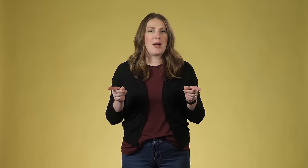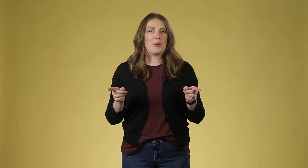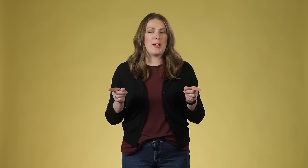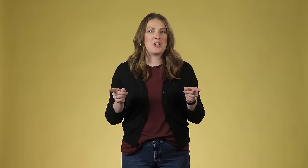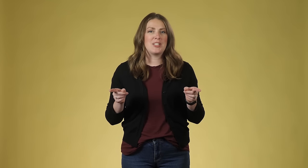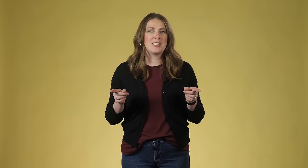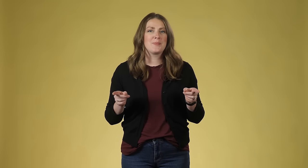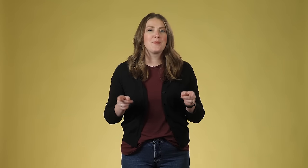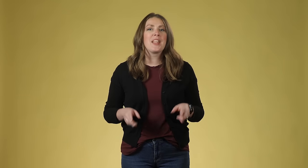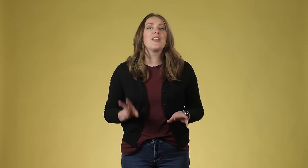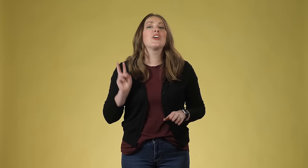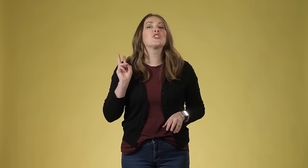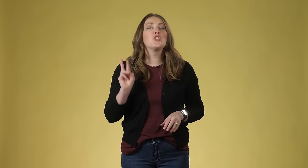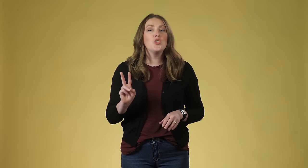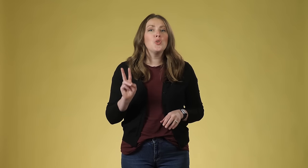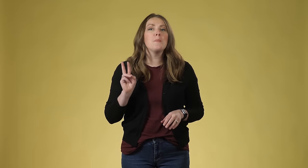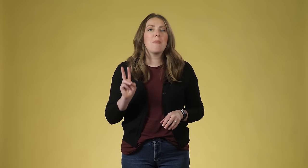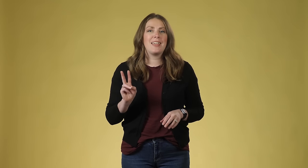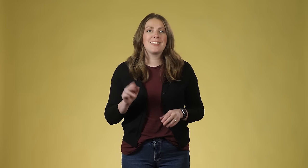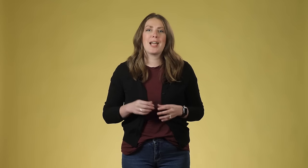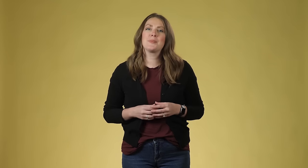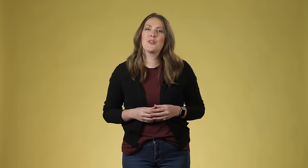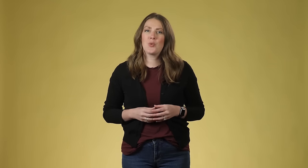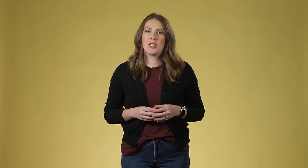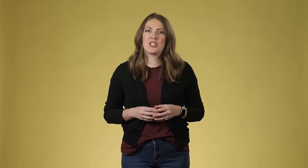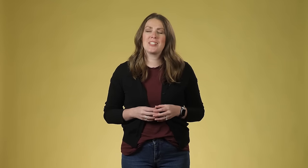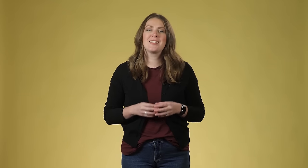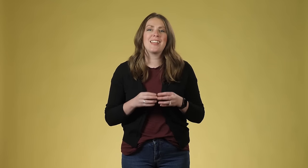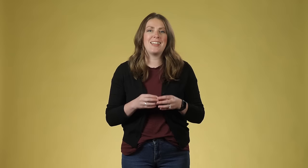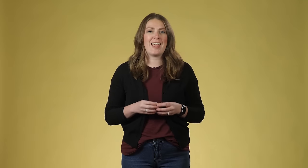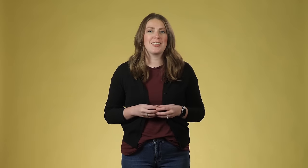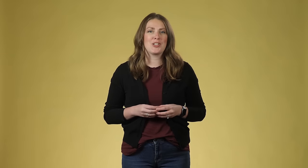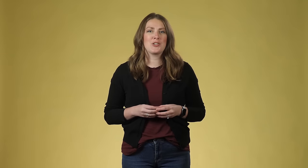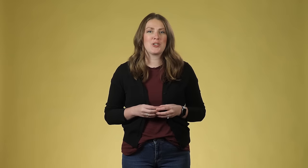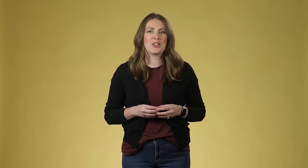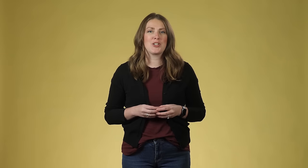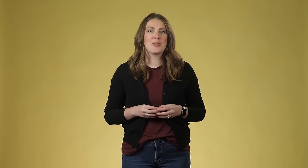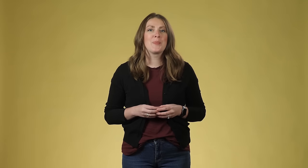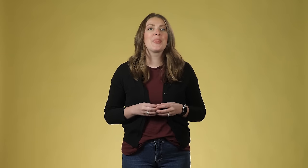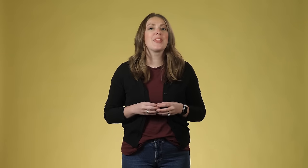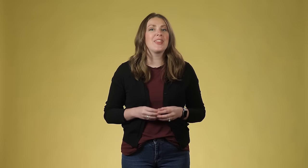lean forward when you're signing that. You'll see that in the examples in just a few minutes.